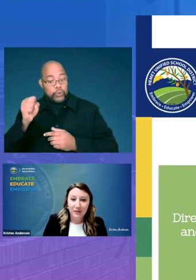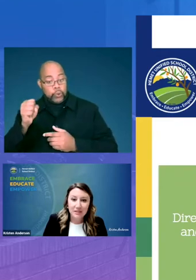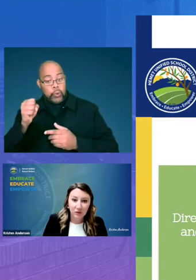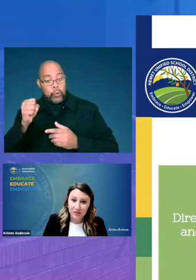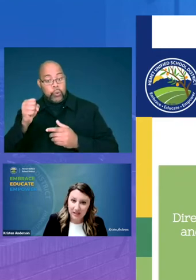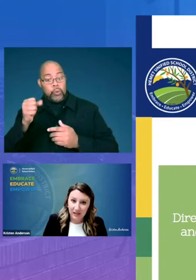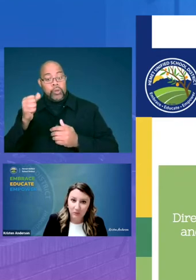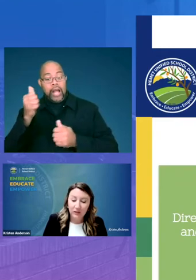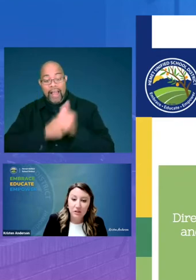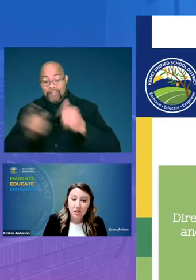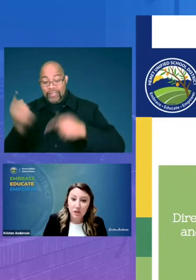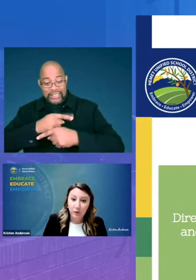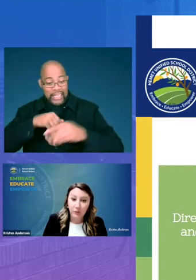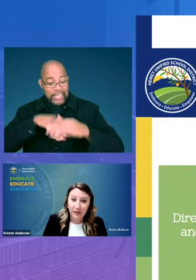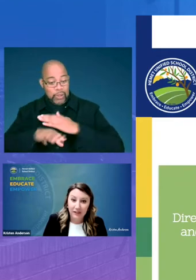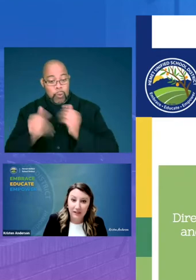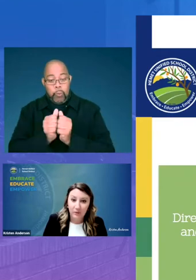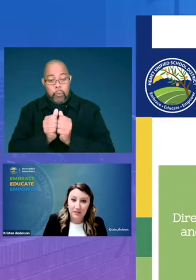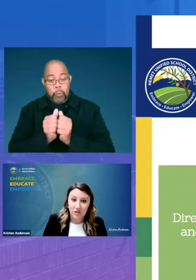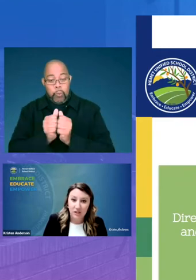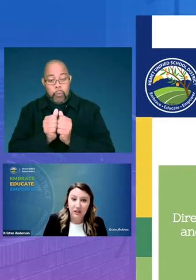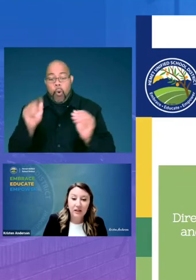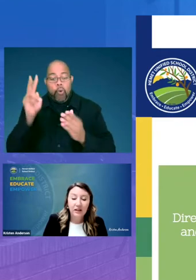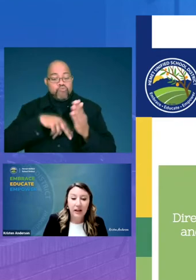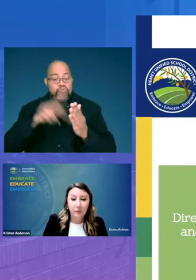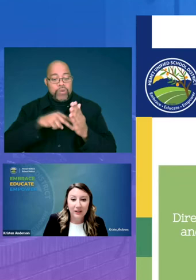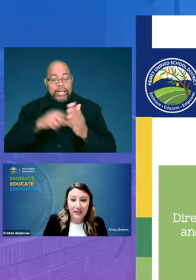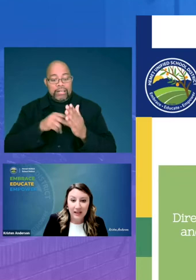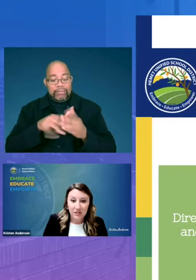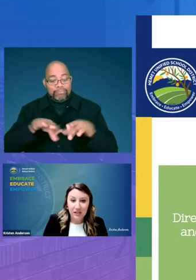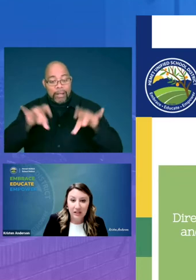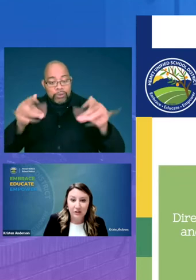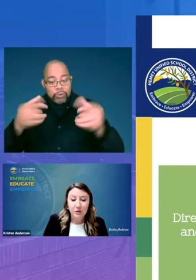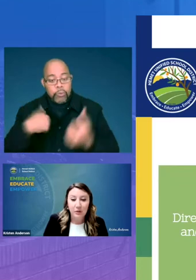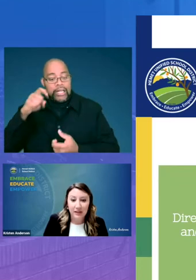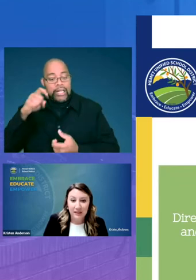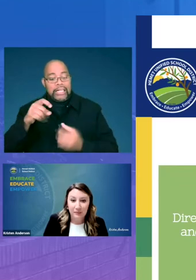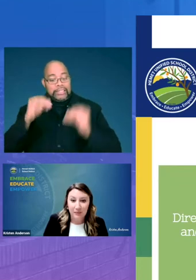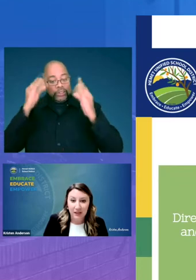single day with little to no reading acquisition and we need educators who can get them there